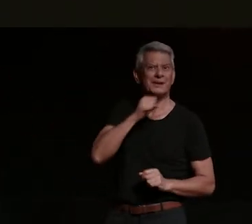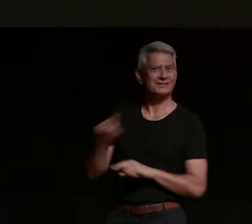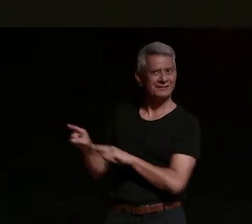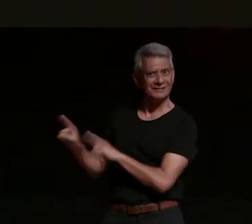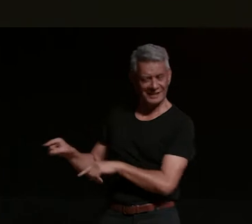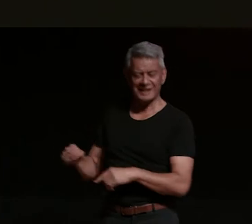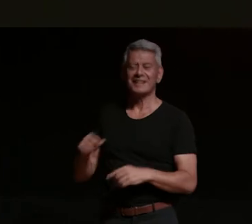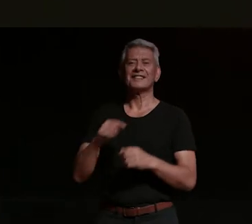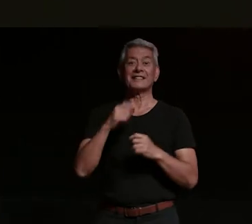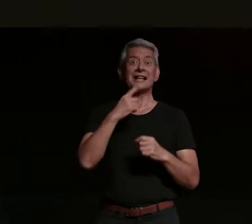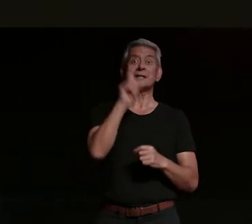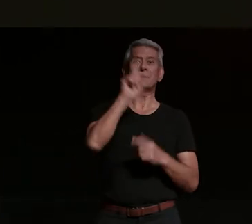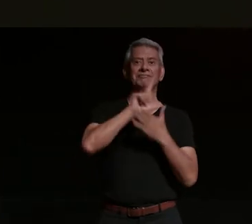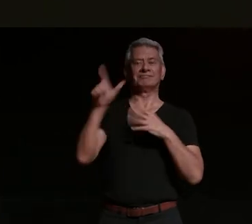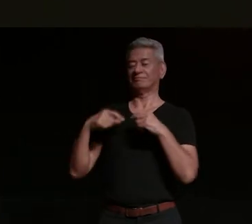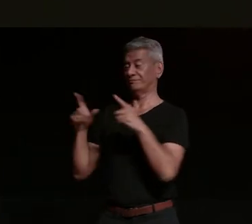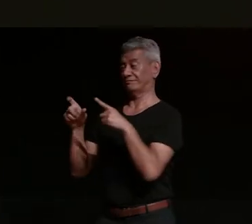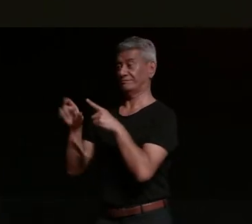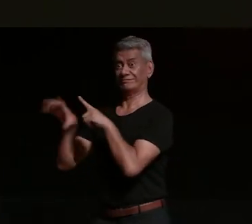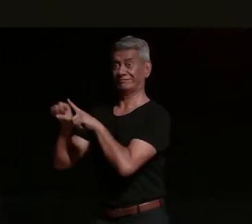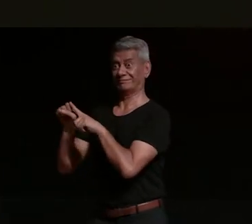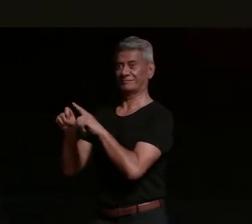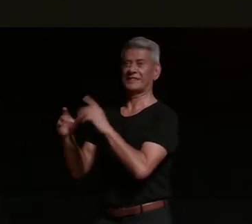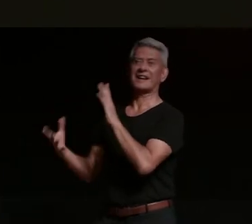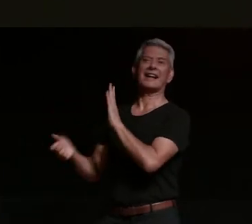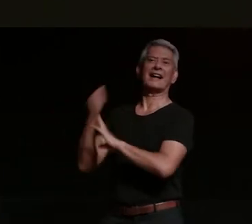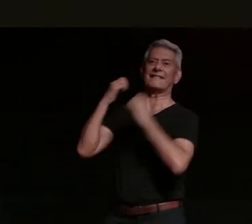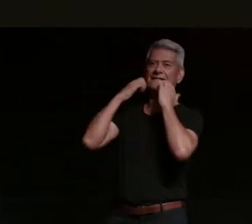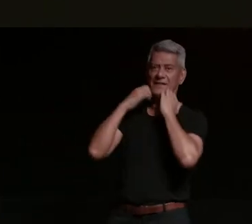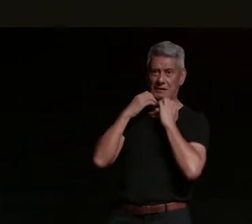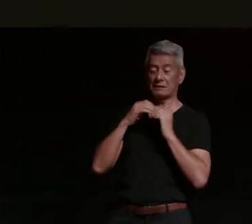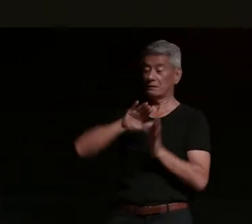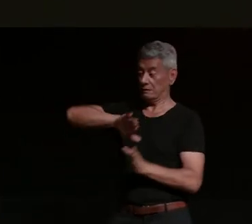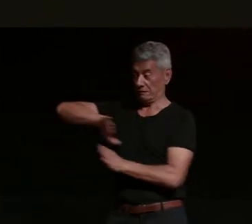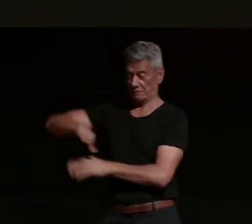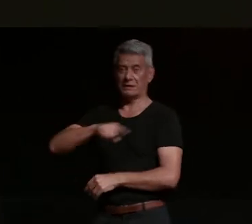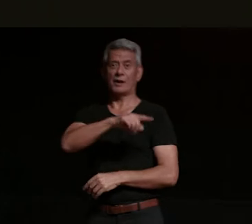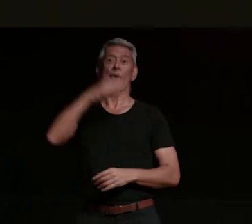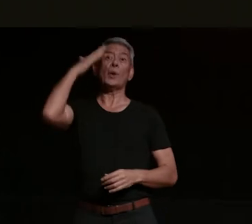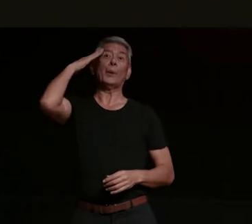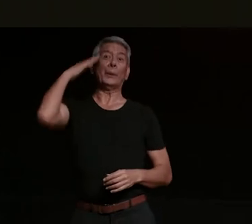good work but woman writers are typically pretty different to men but i remember when i first